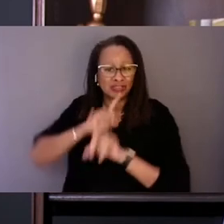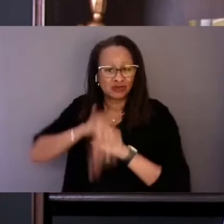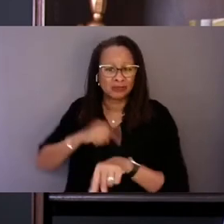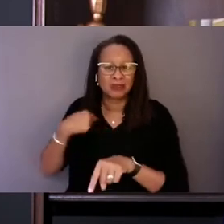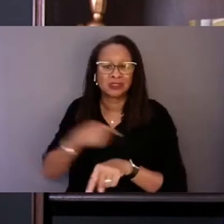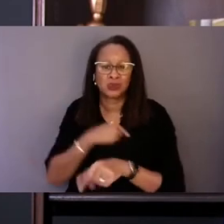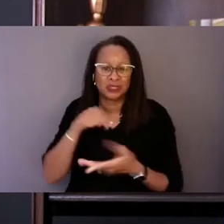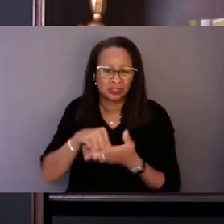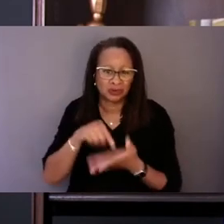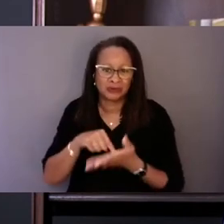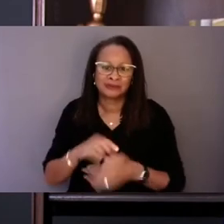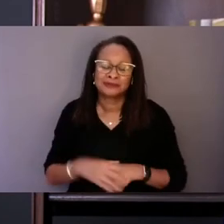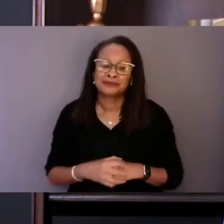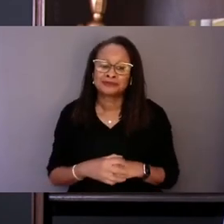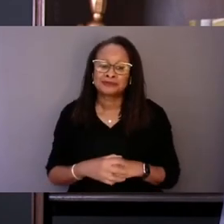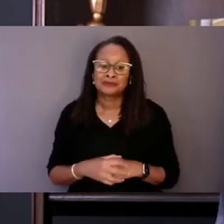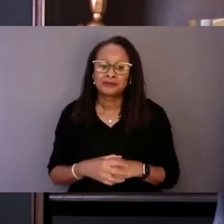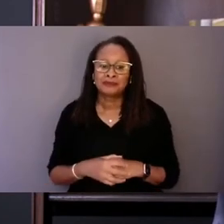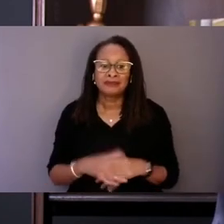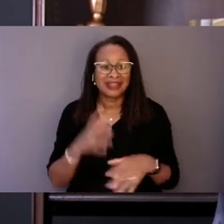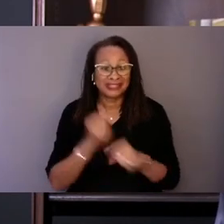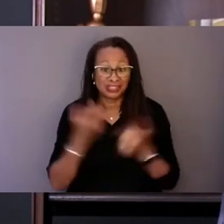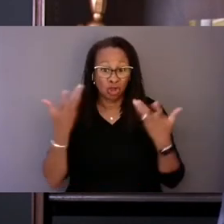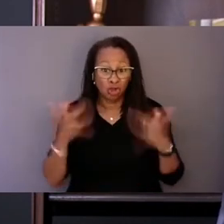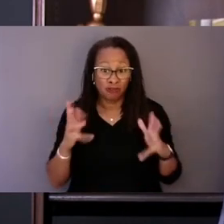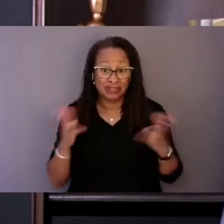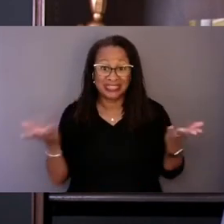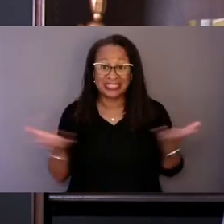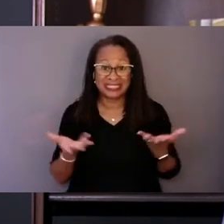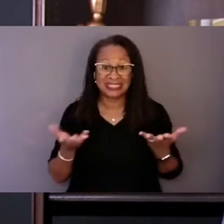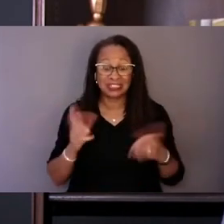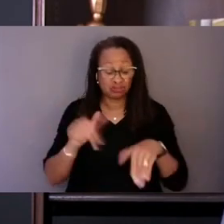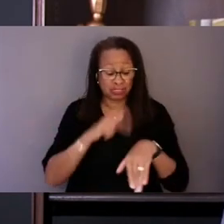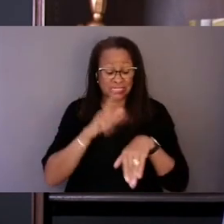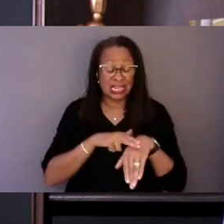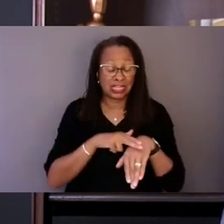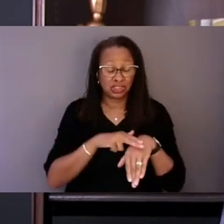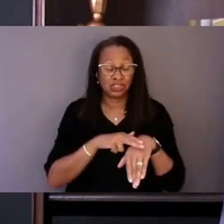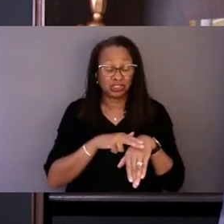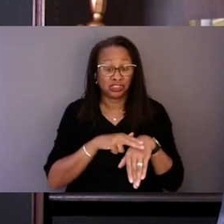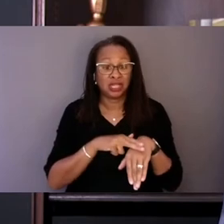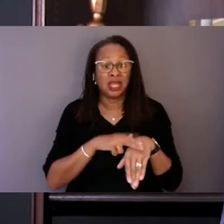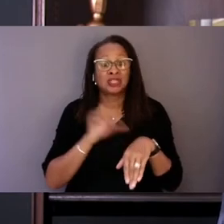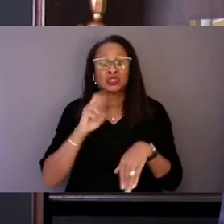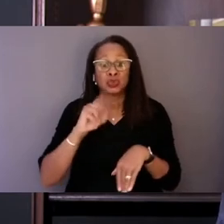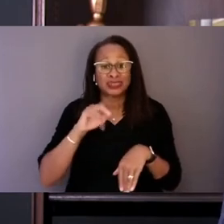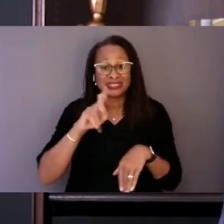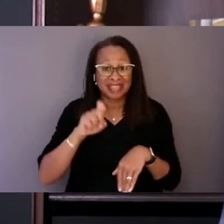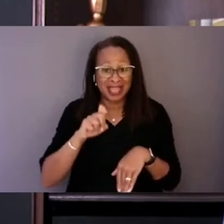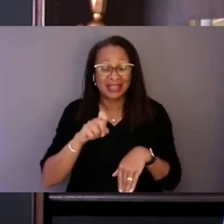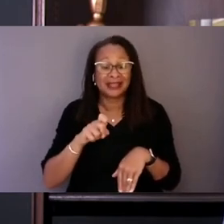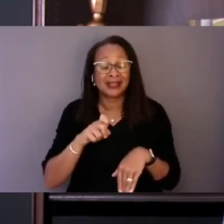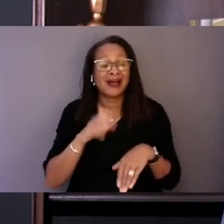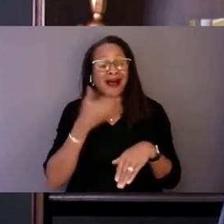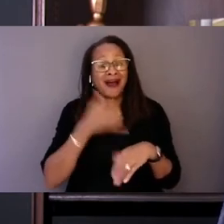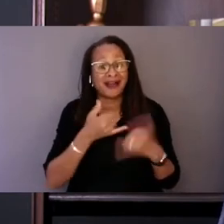It takes the already existing National Suicide Prevention Lifeline and expands the focus past just suicide prevention